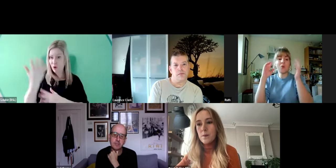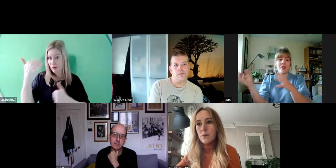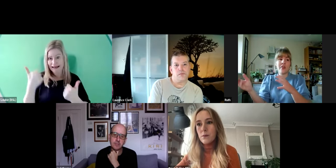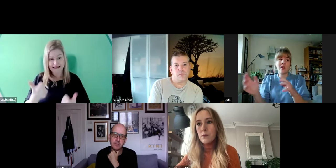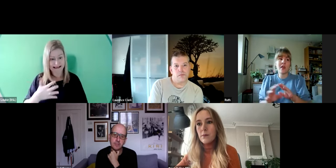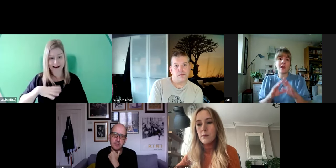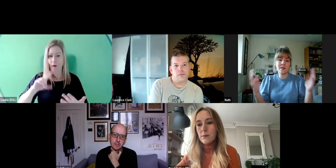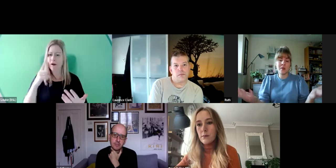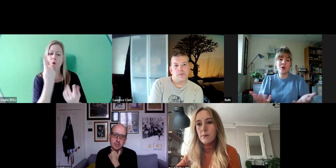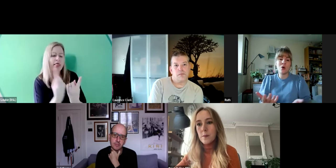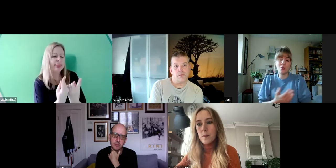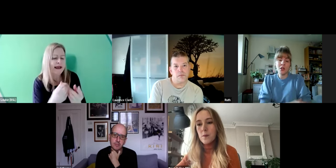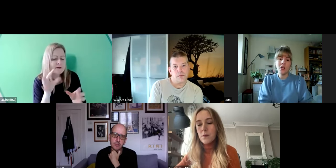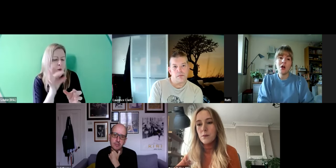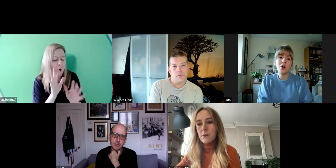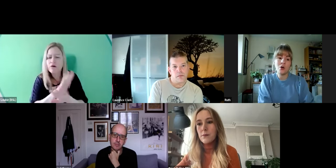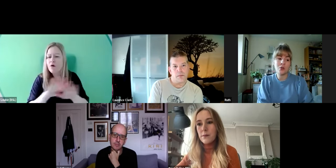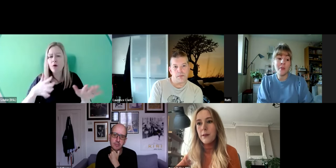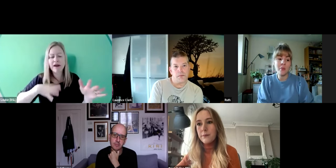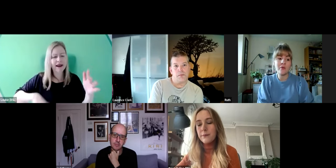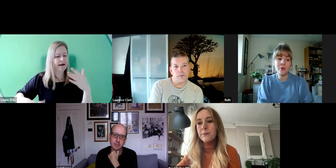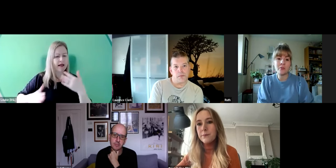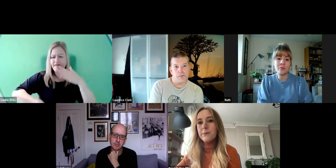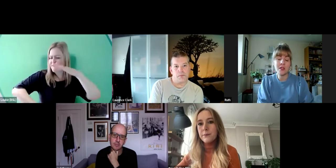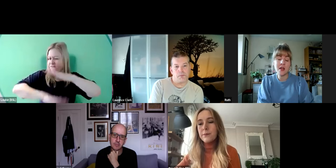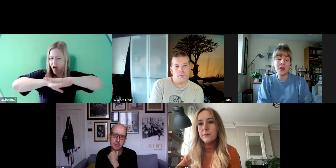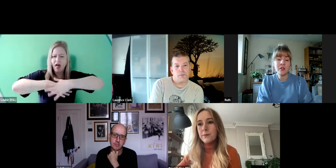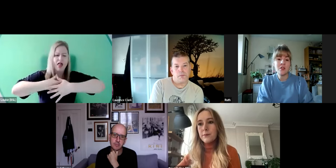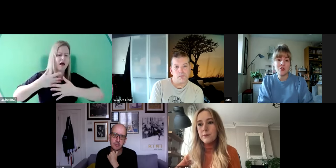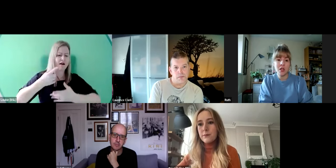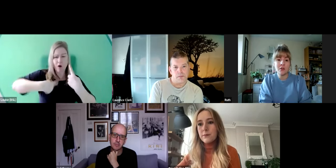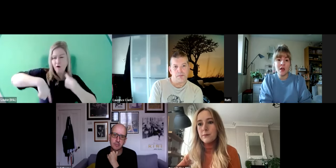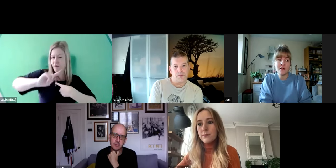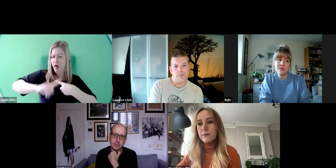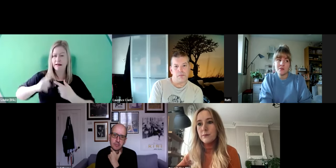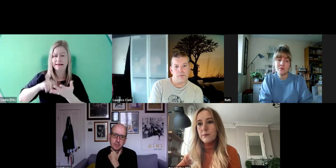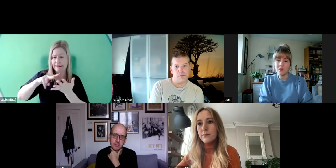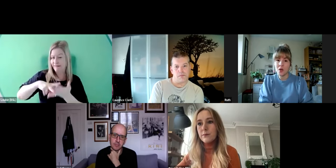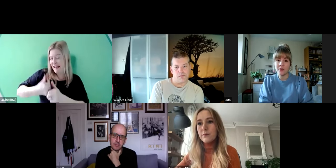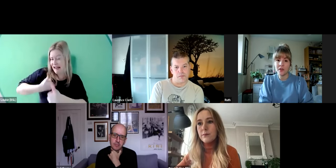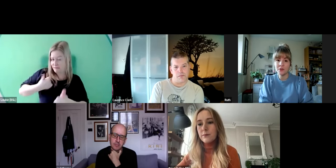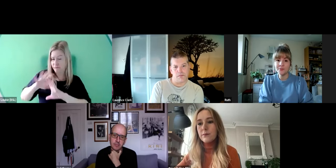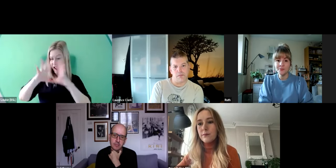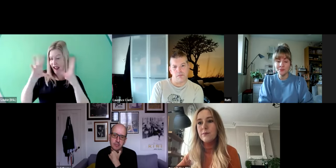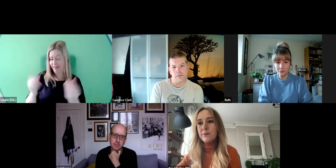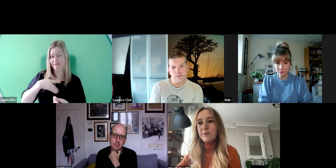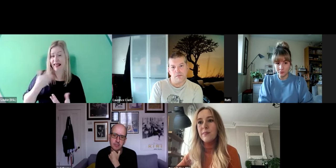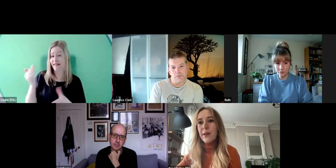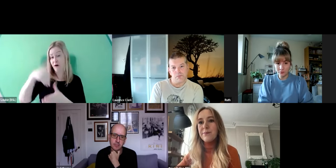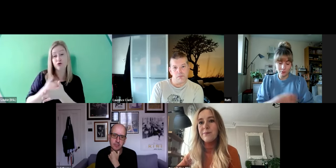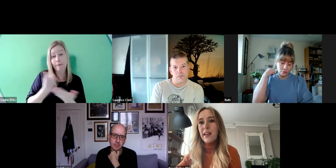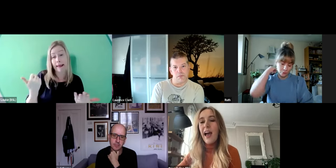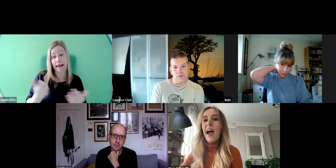be one thing. It has to be a whole commitment from the entire industry. That's what I feel.